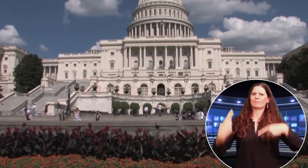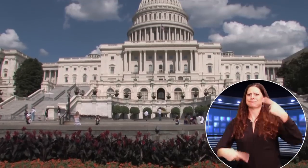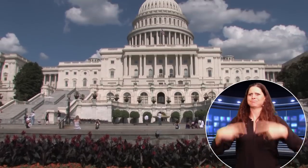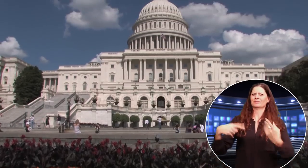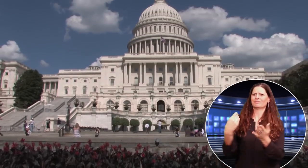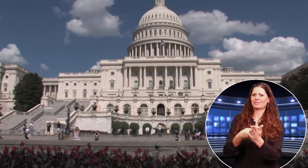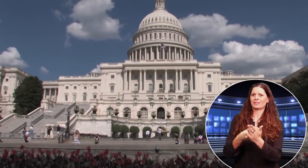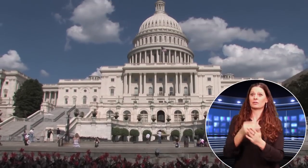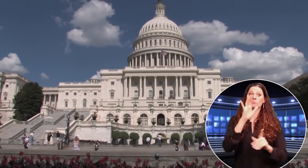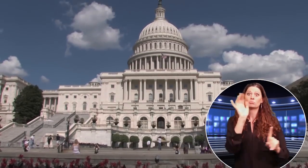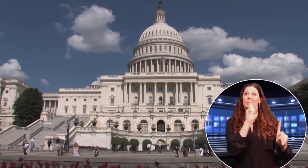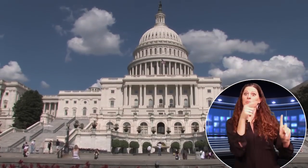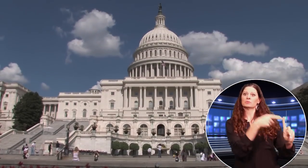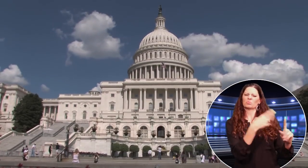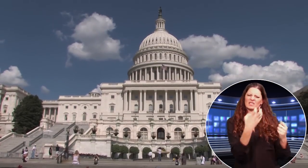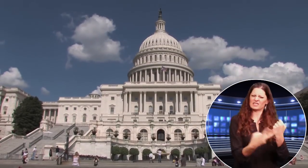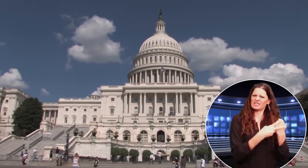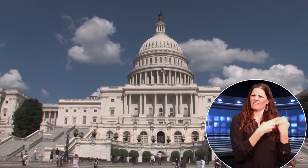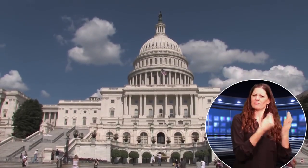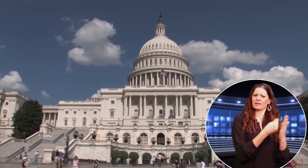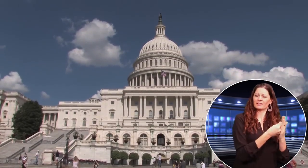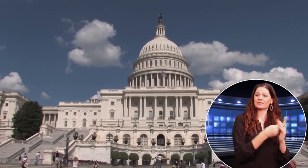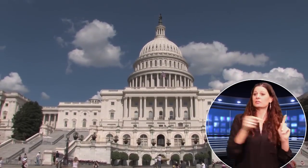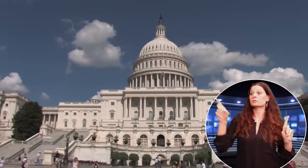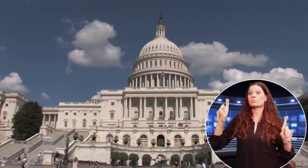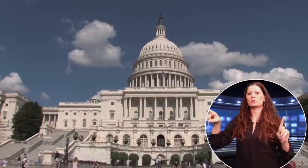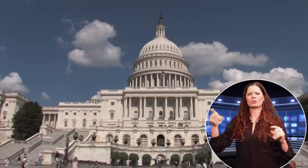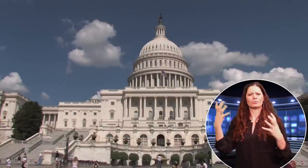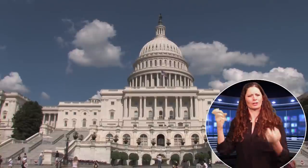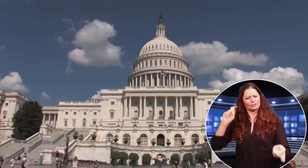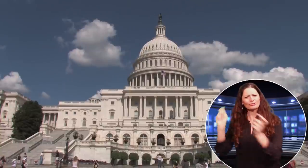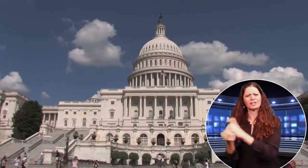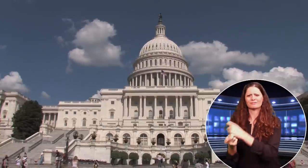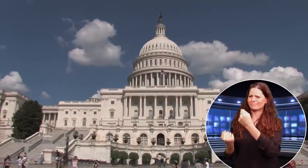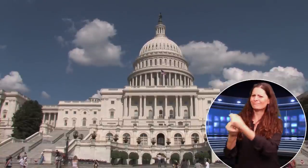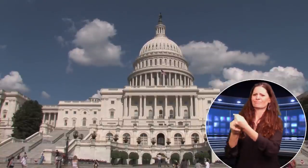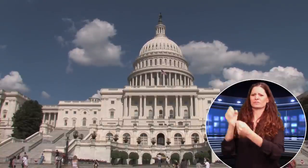The proposal continues to be debated by fiscally conservative Republicans